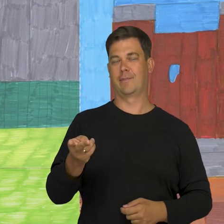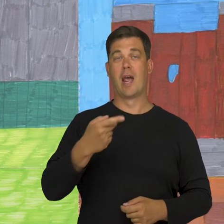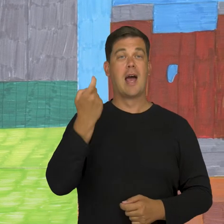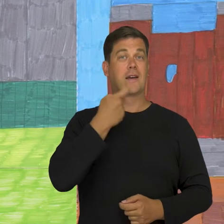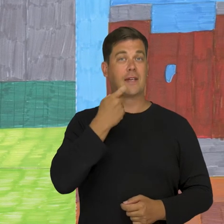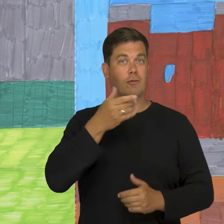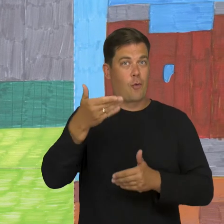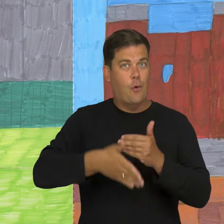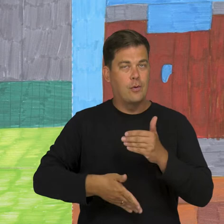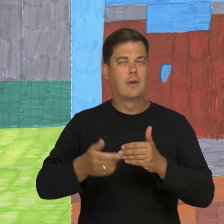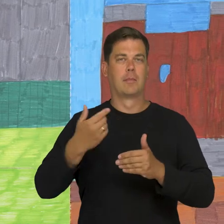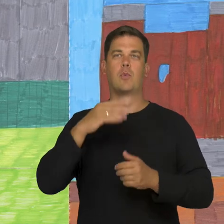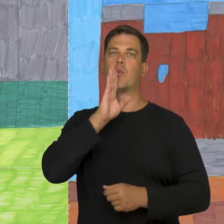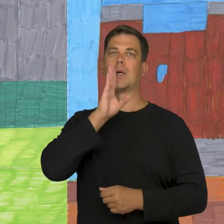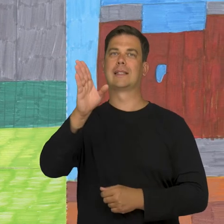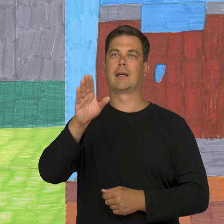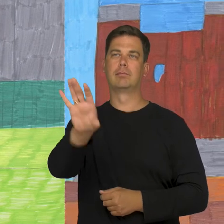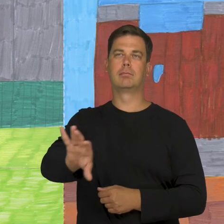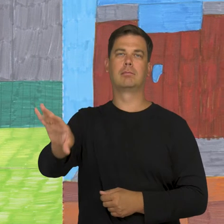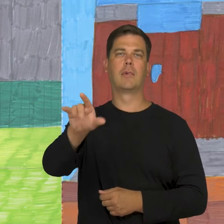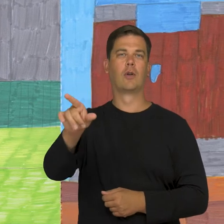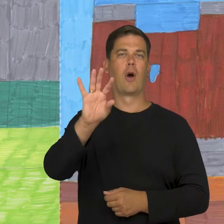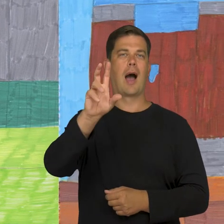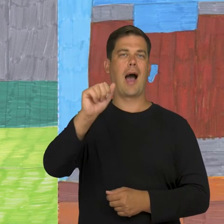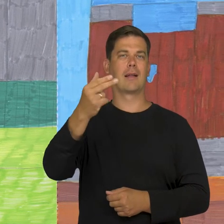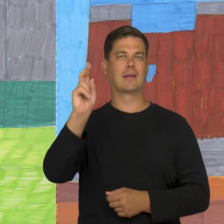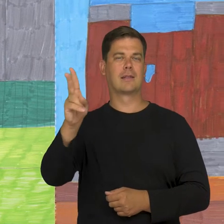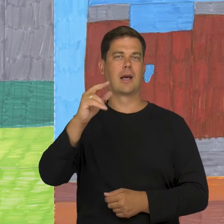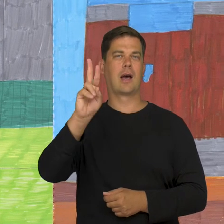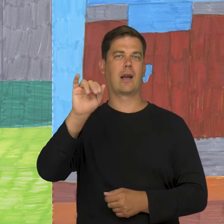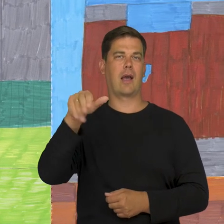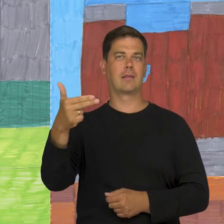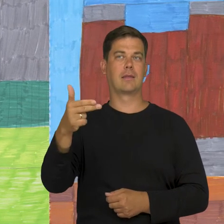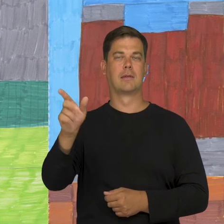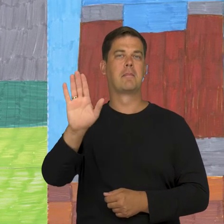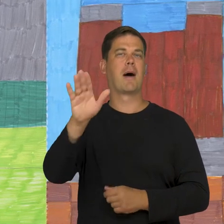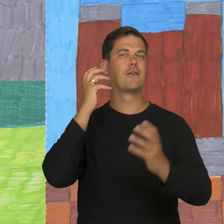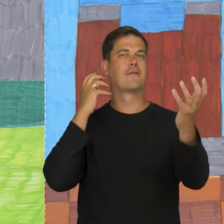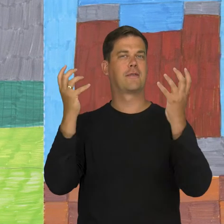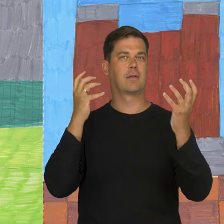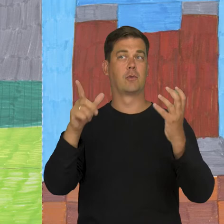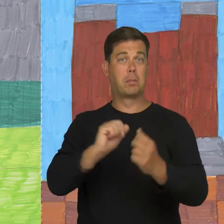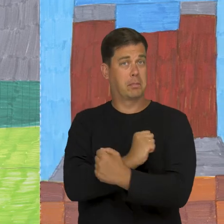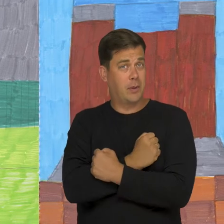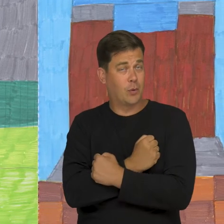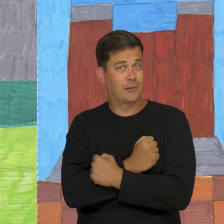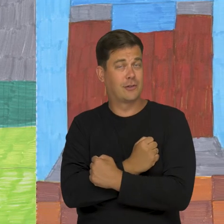At the end of April, I watched an American comedy film starring Tom Hanks and Meg Ryan, "You've Got Mail", about love